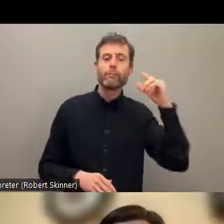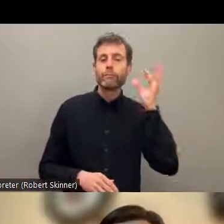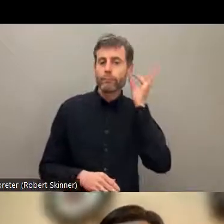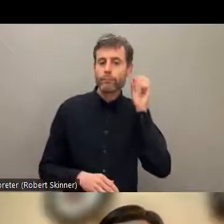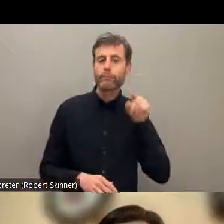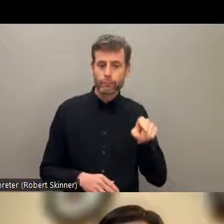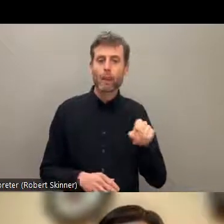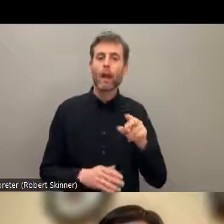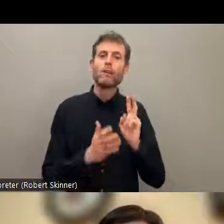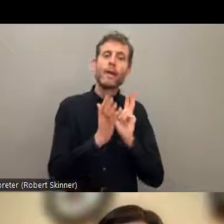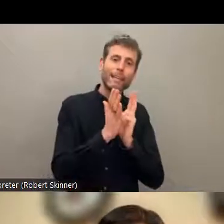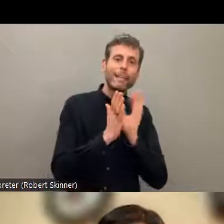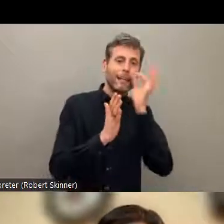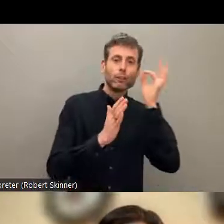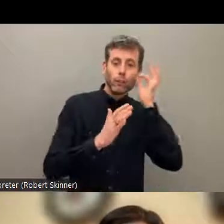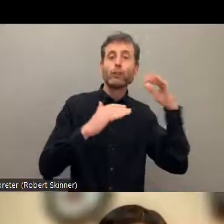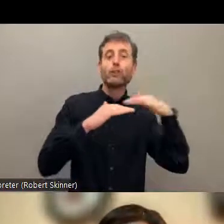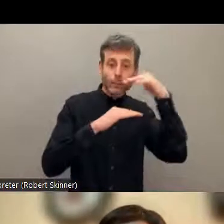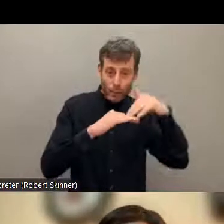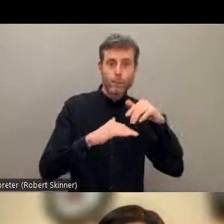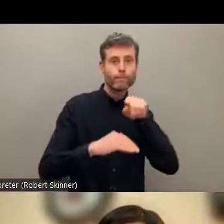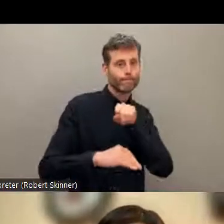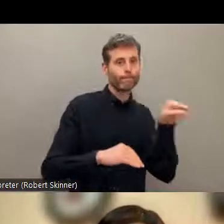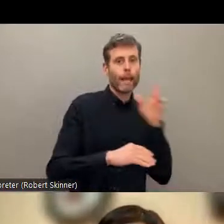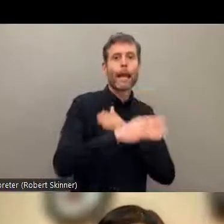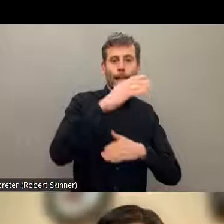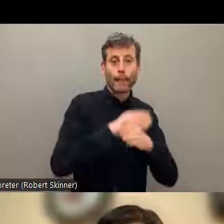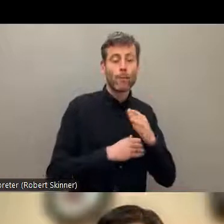women with disabilities had psychological stress and